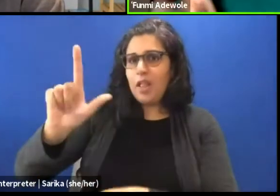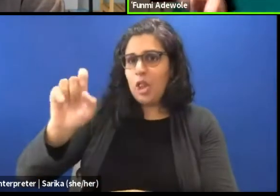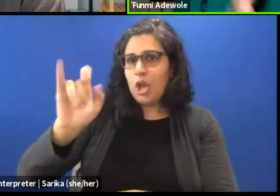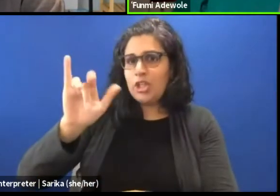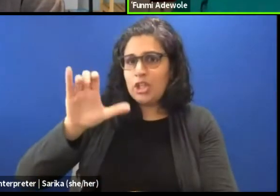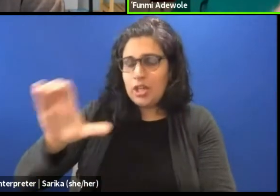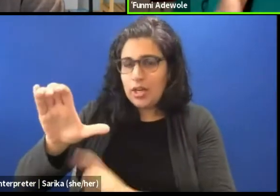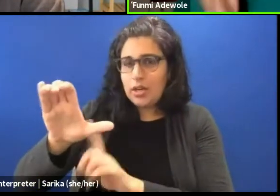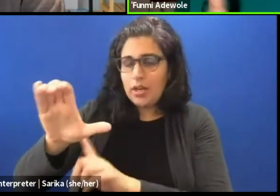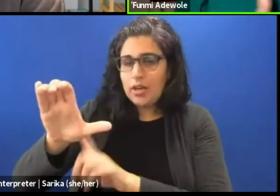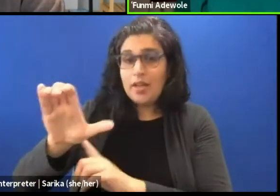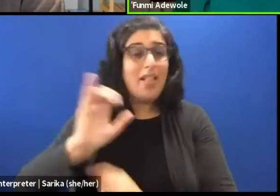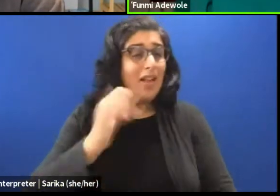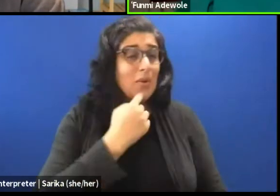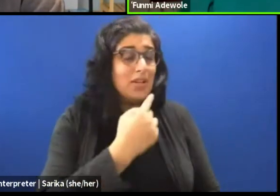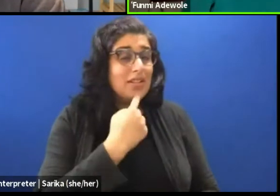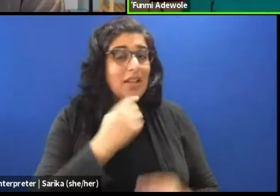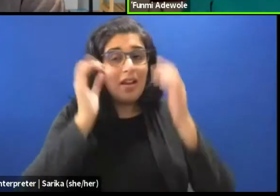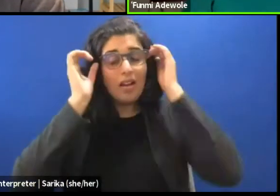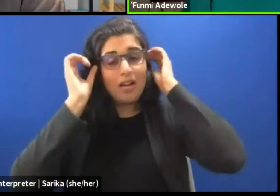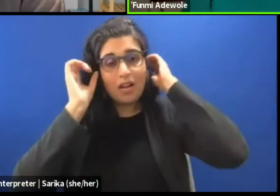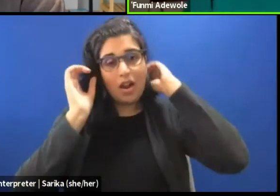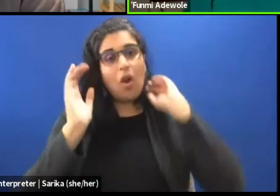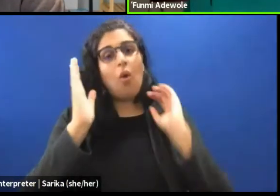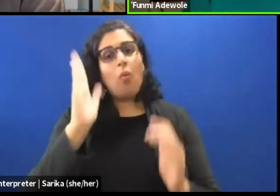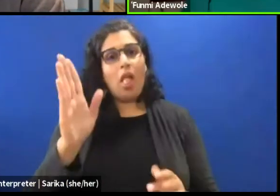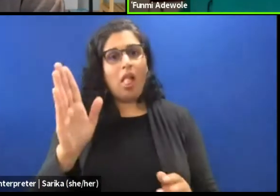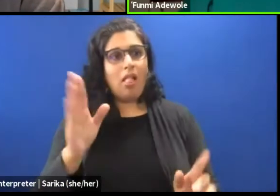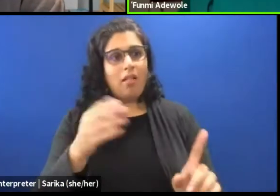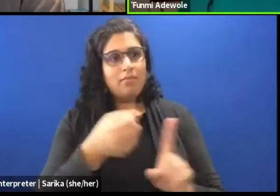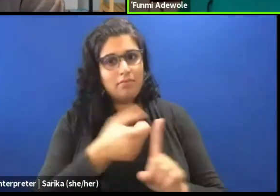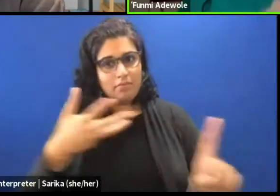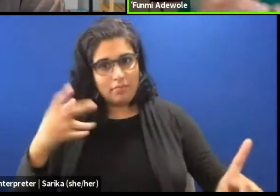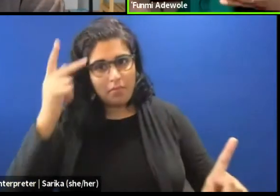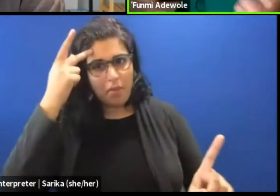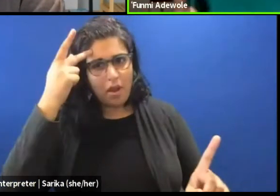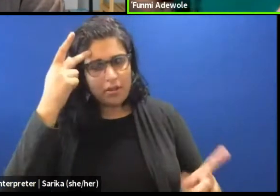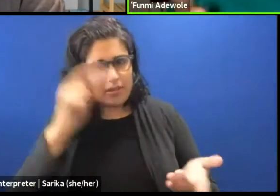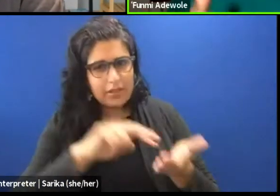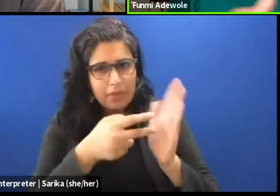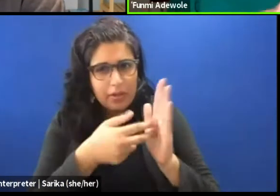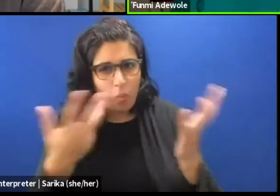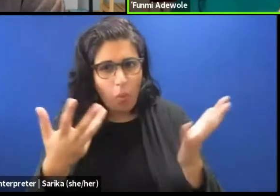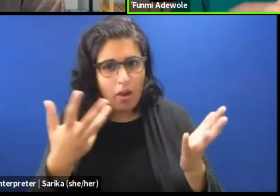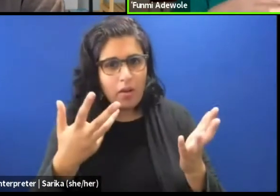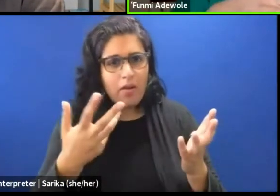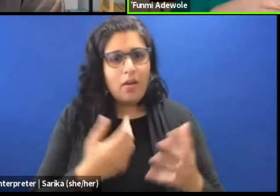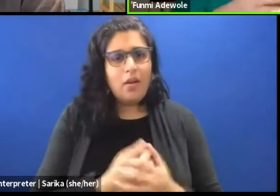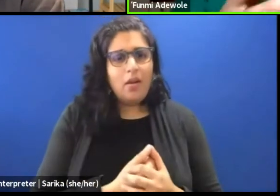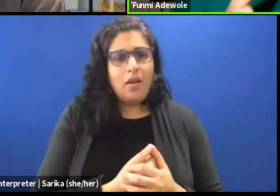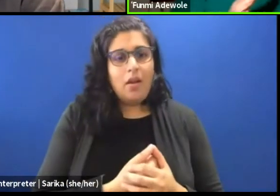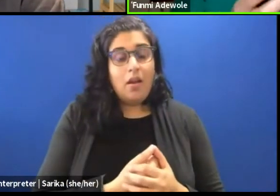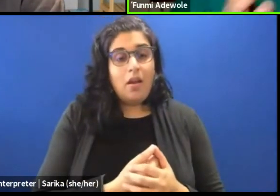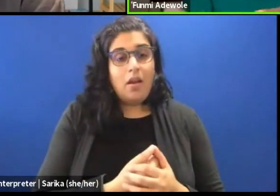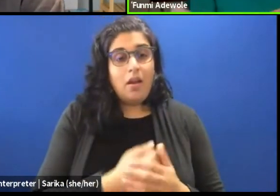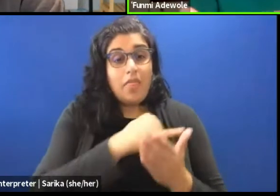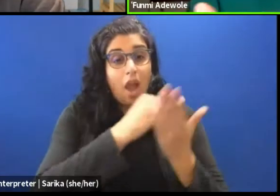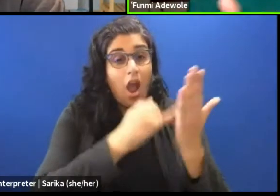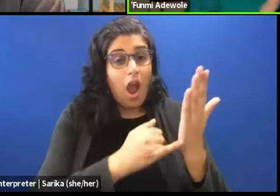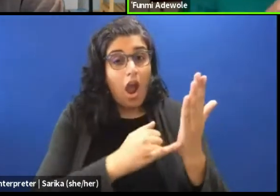Like you were saying, we are gonna talk about the politics of it. What does this mean? What are the art forms or dance forms